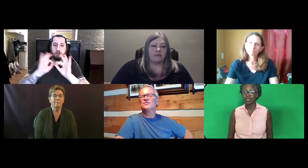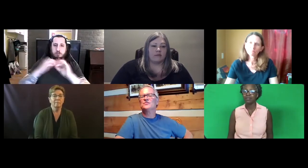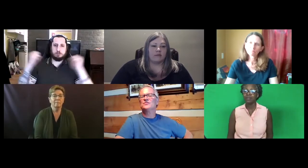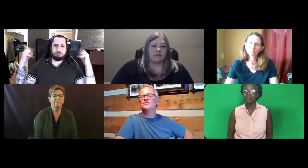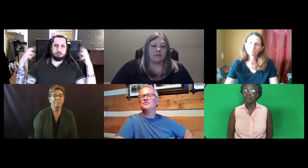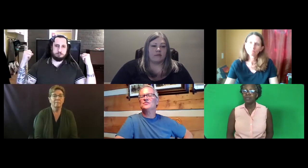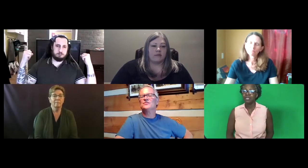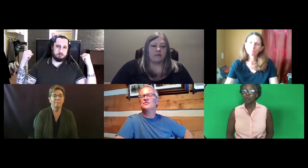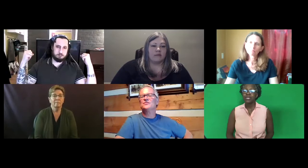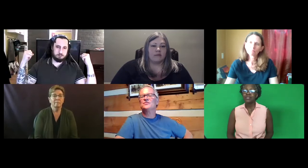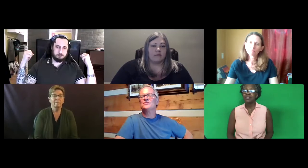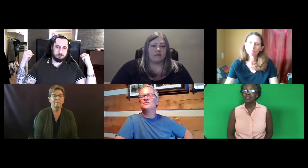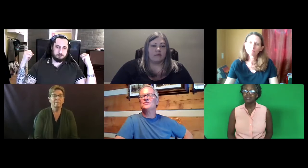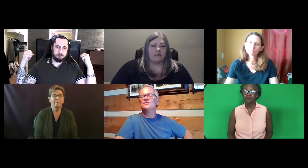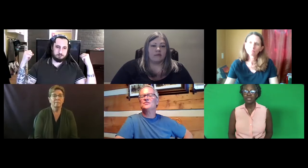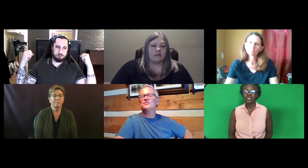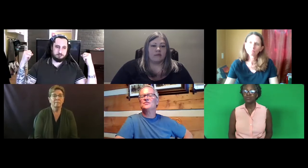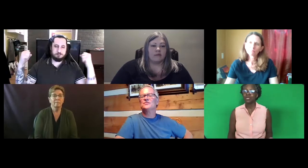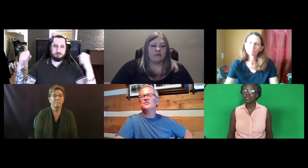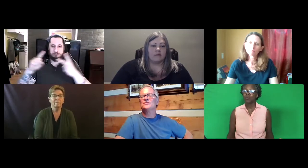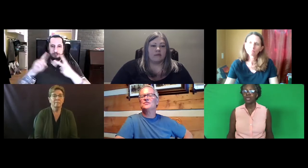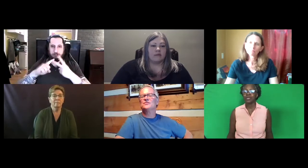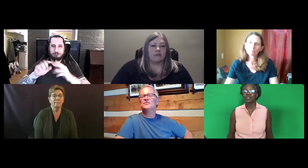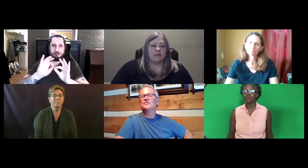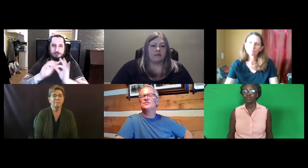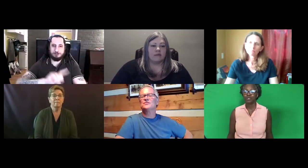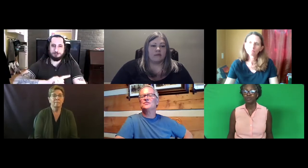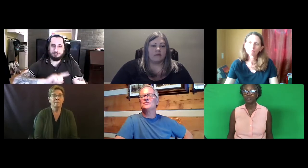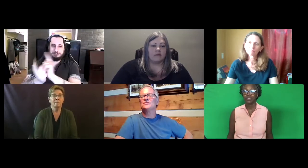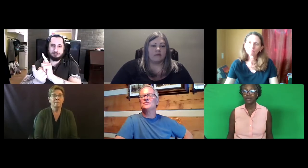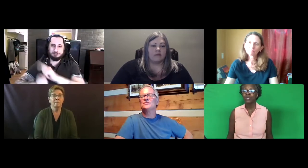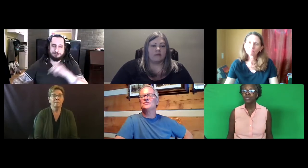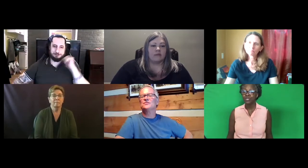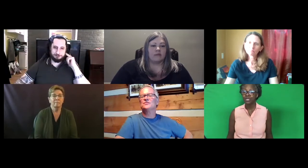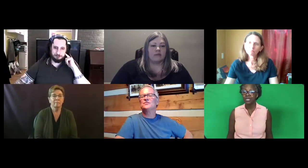with, the point is we need to look at the way that interpreters produce language.